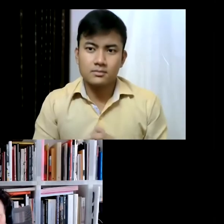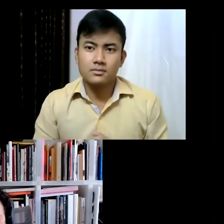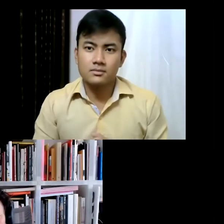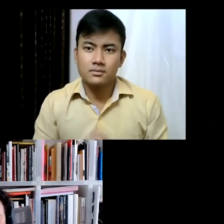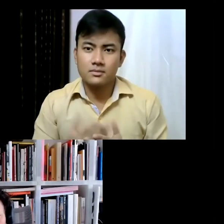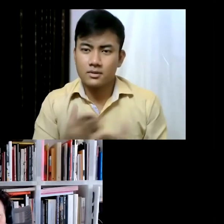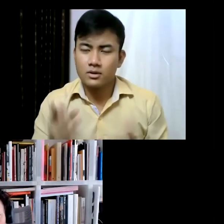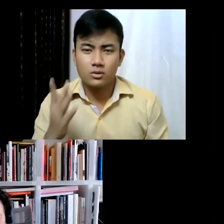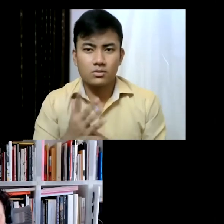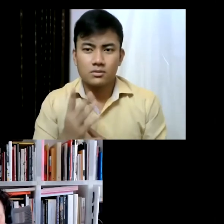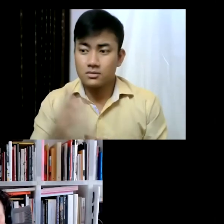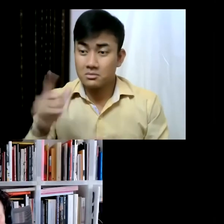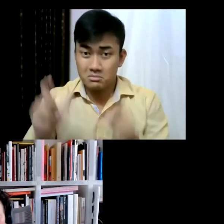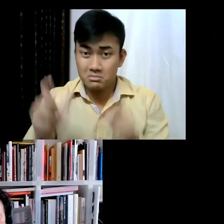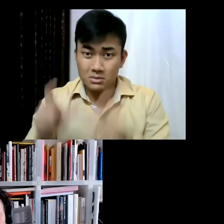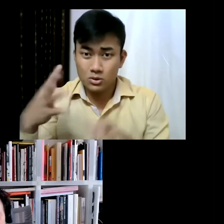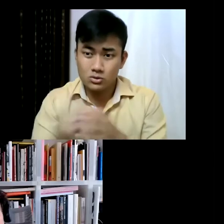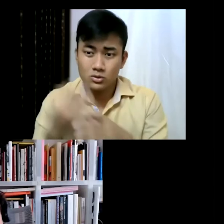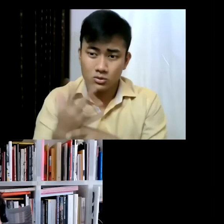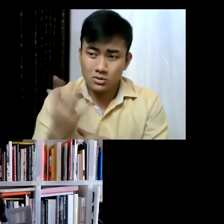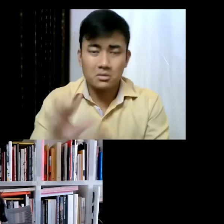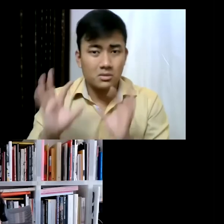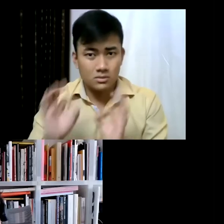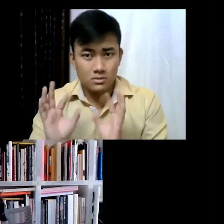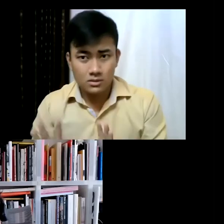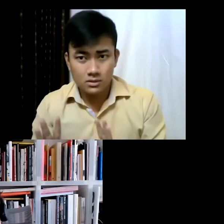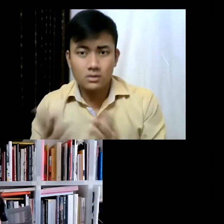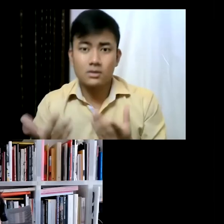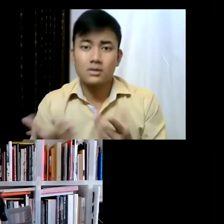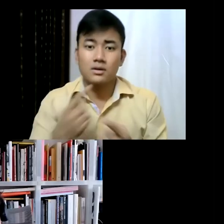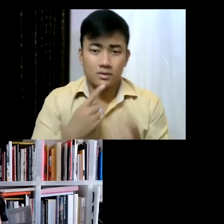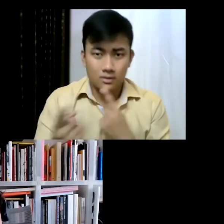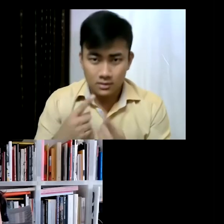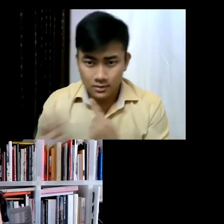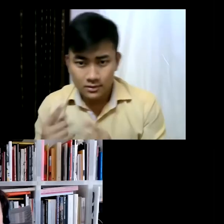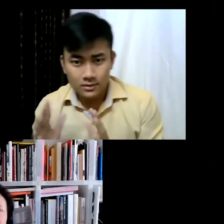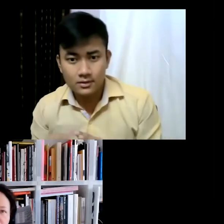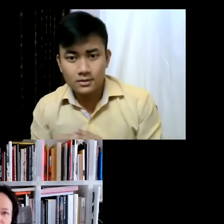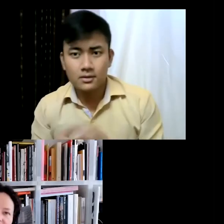before... but also thinking about being Italian and what I ... how I... can make this edition